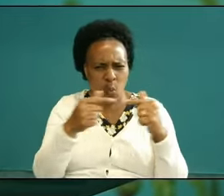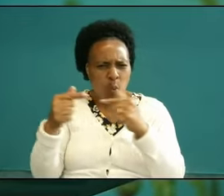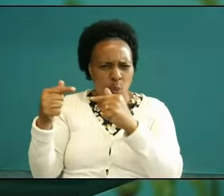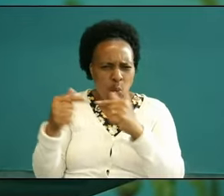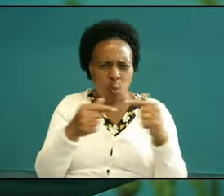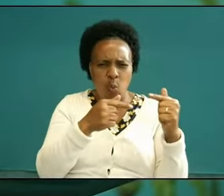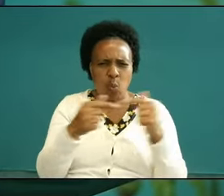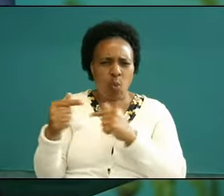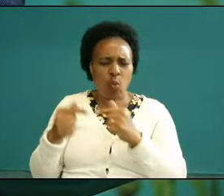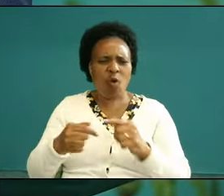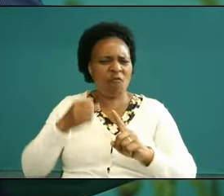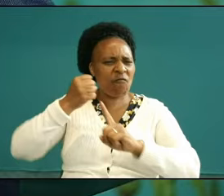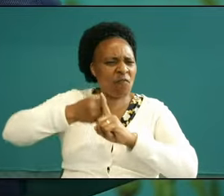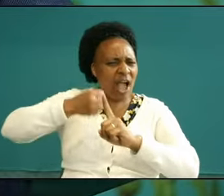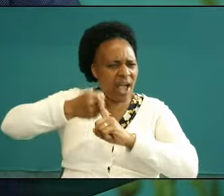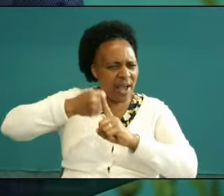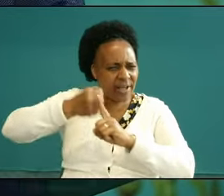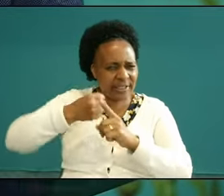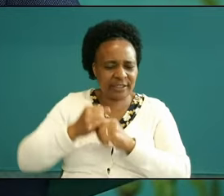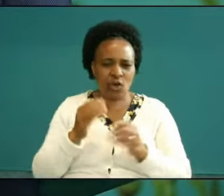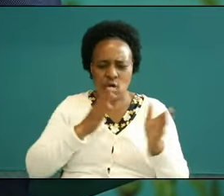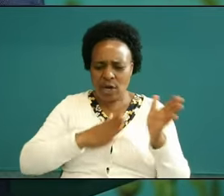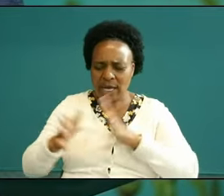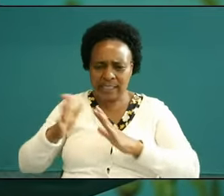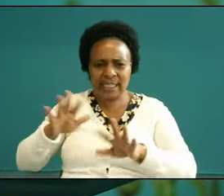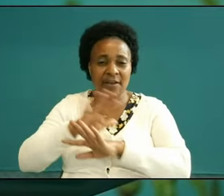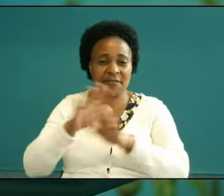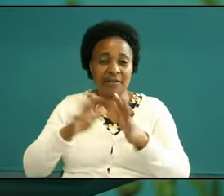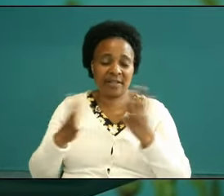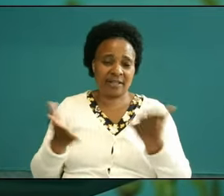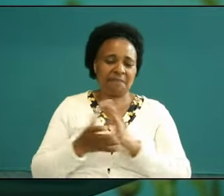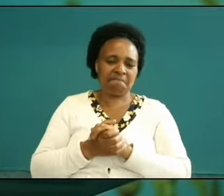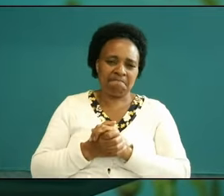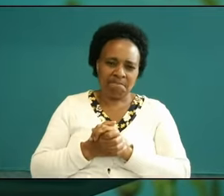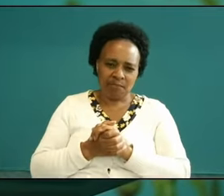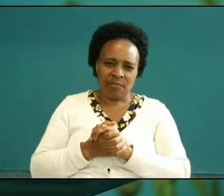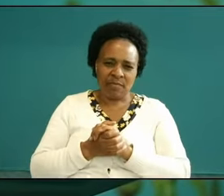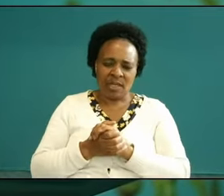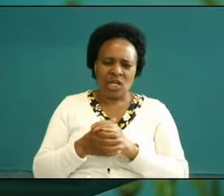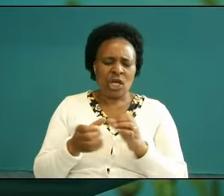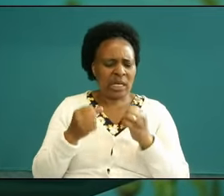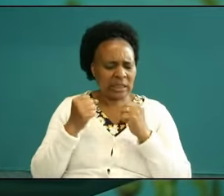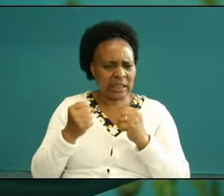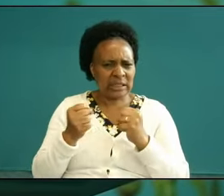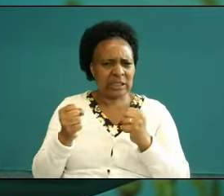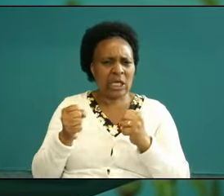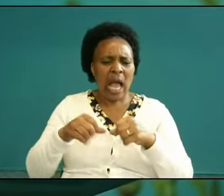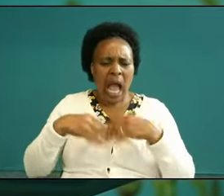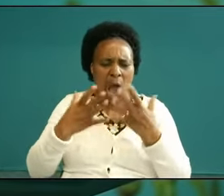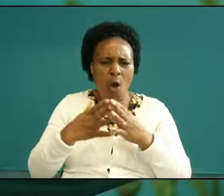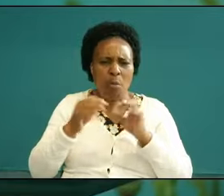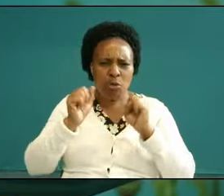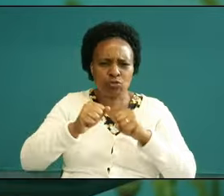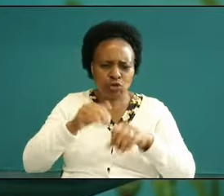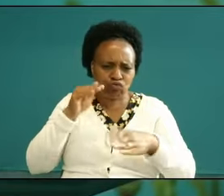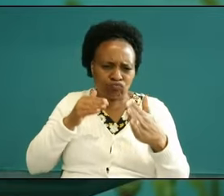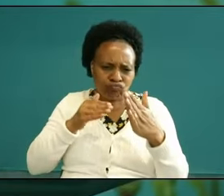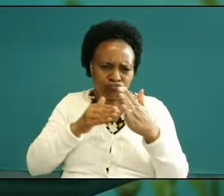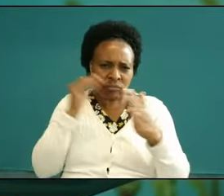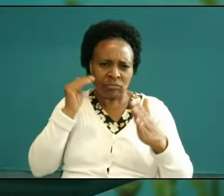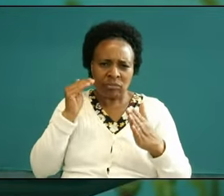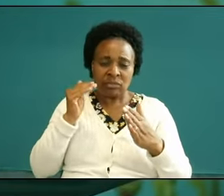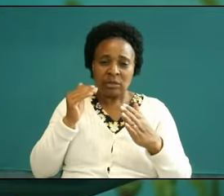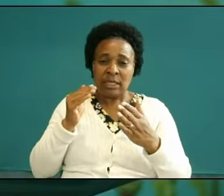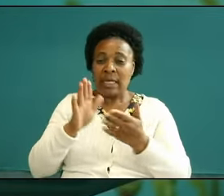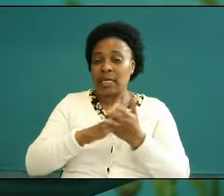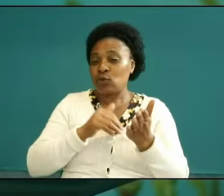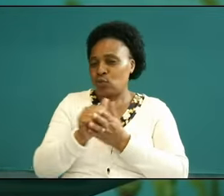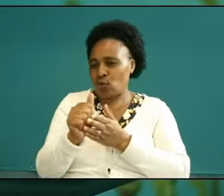is organizing and reorganizing strategizing a rest strategizing on how to attack destroy this is what